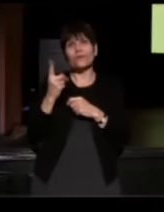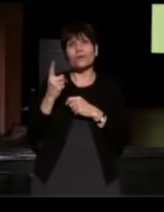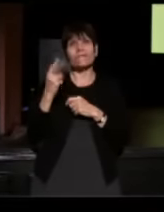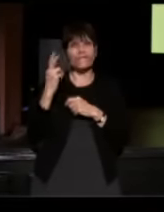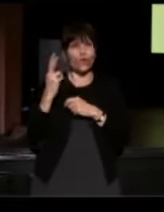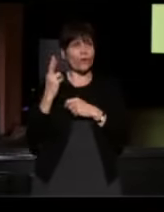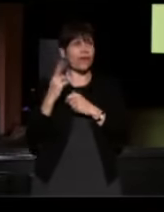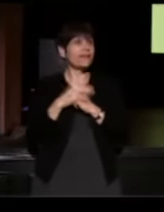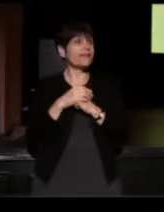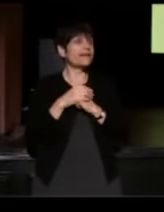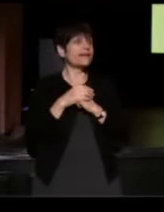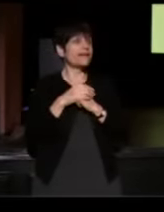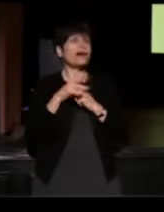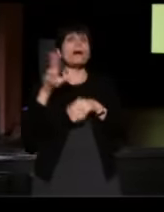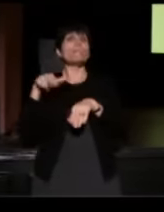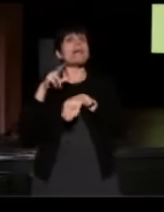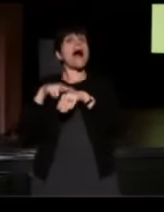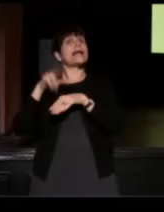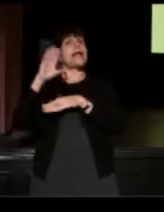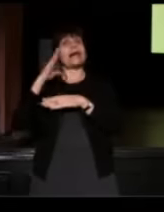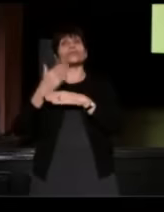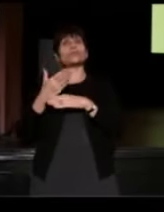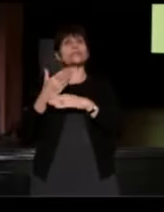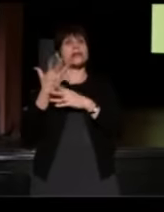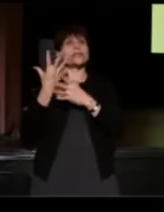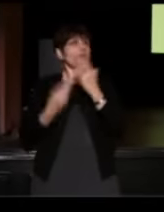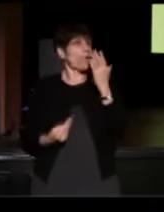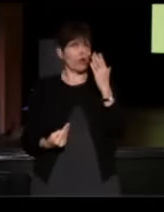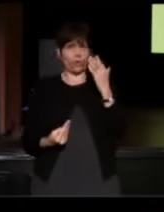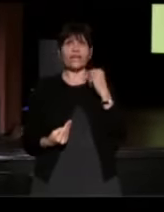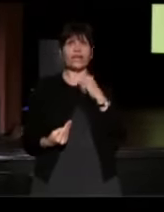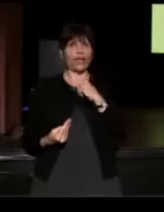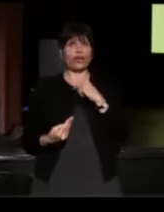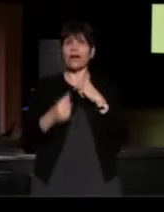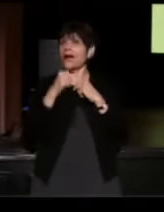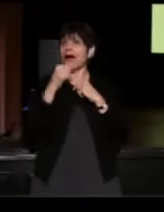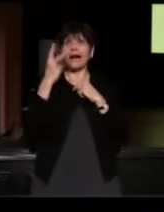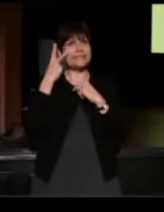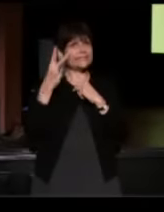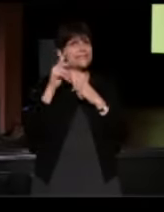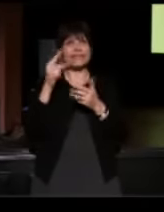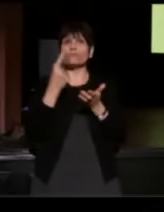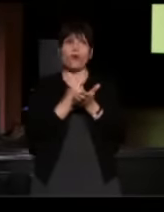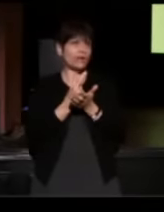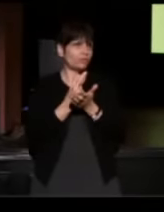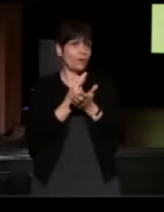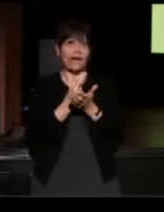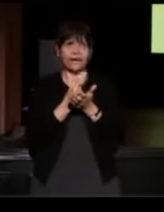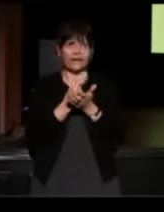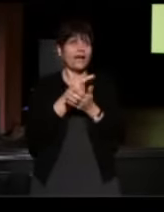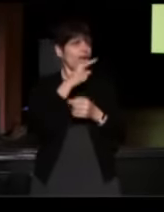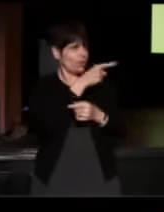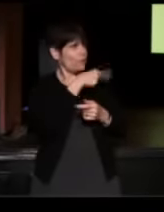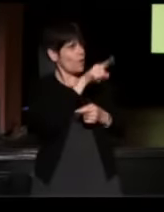(Mary) Well, my natural son is no longer here. I didn't see him graduate. You're going to college.